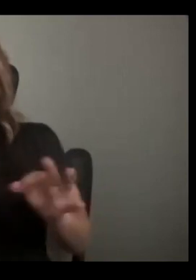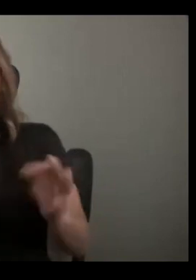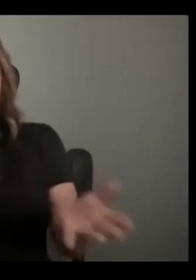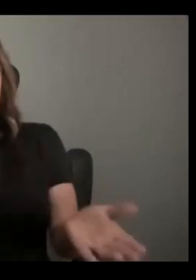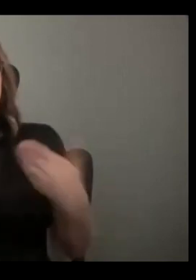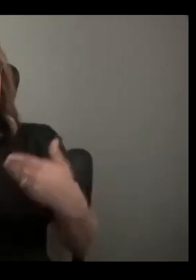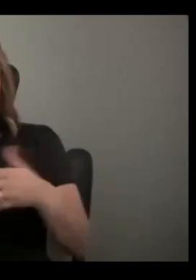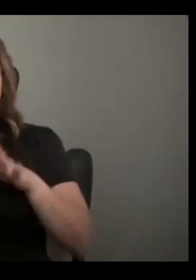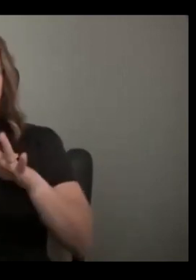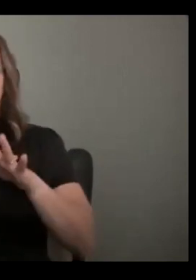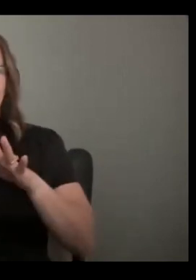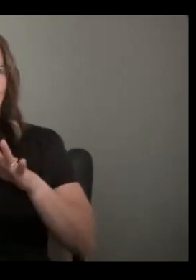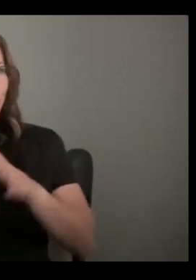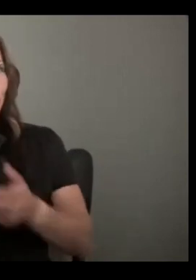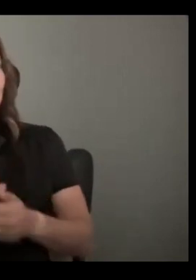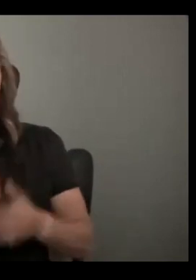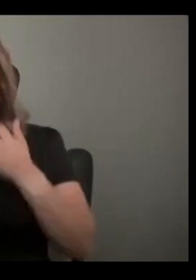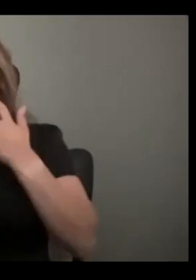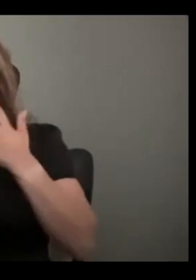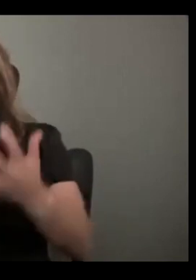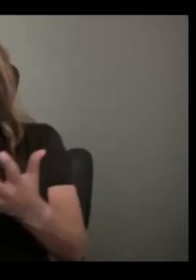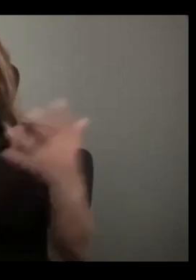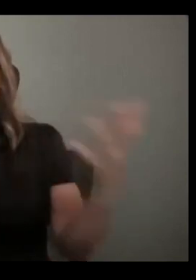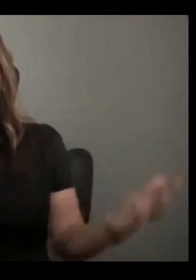AND THANK YOU SO MUCH FOR ATTENDING.